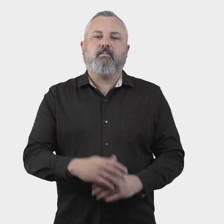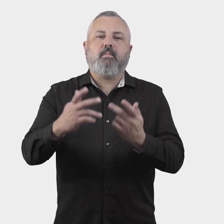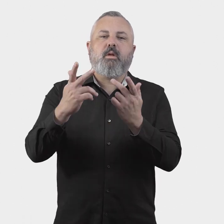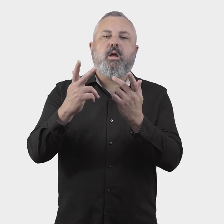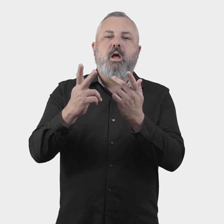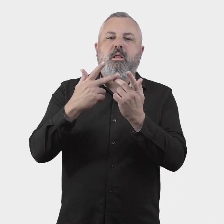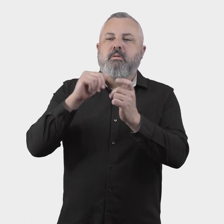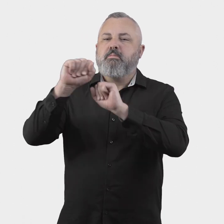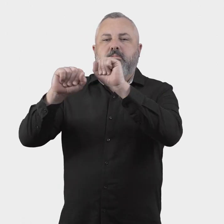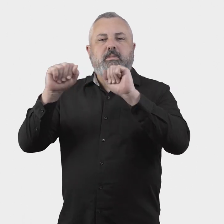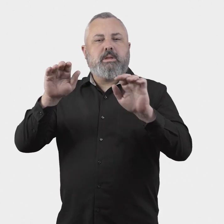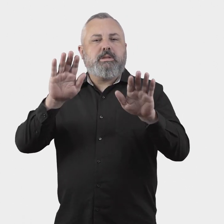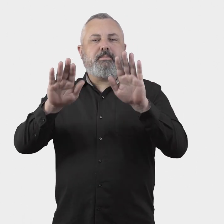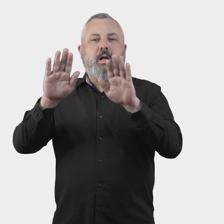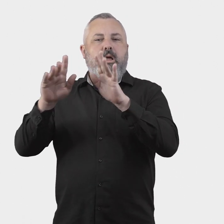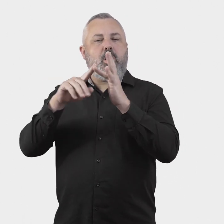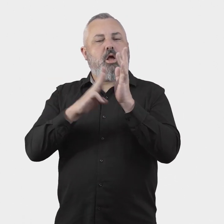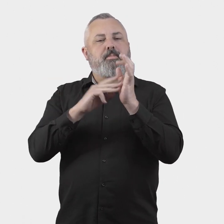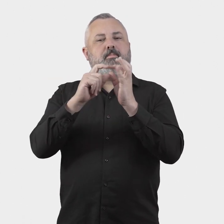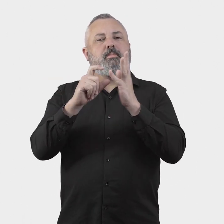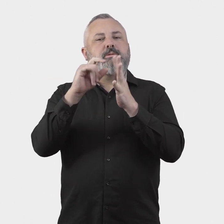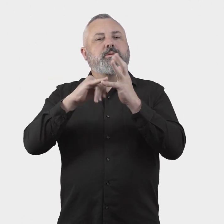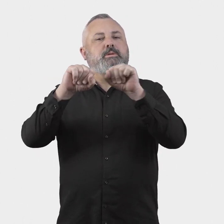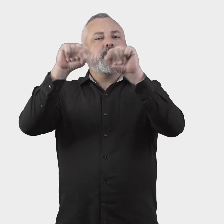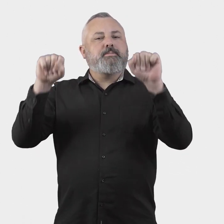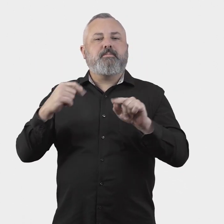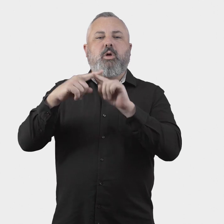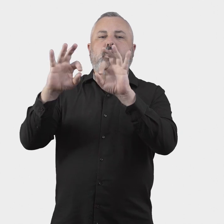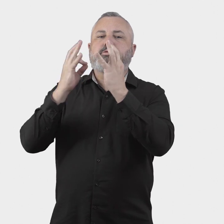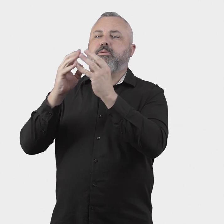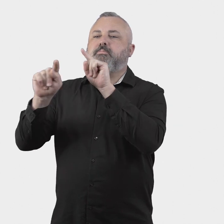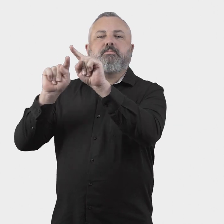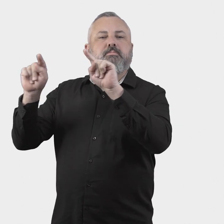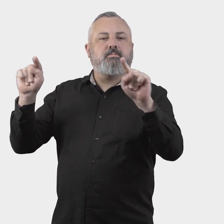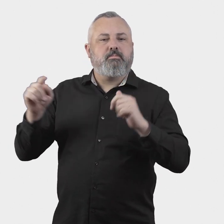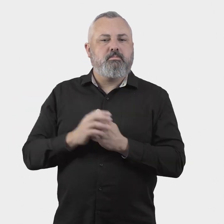Box 2: Existing industry ombuds schemes and similar bodies